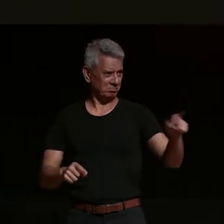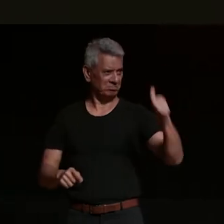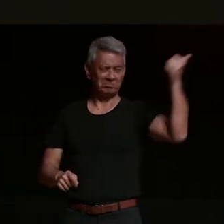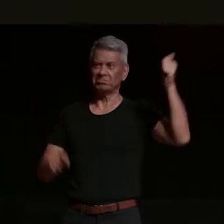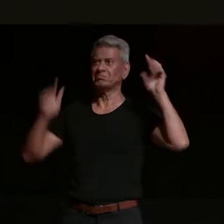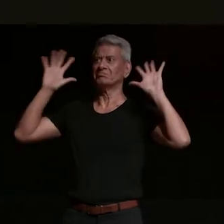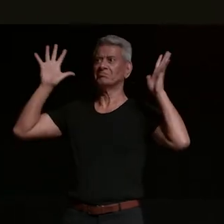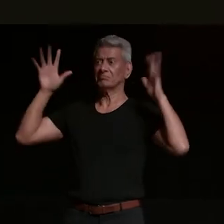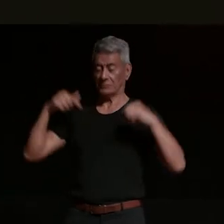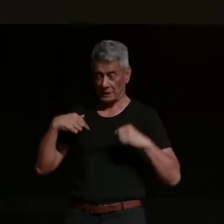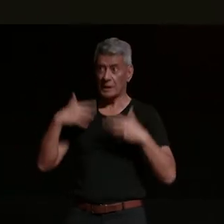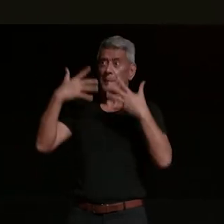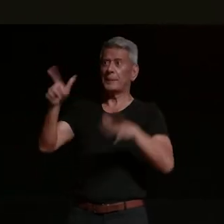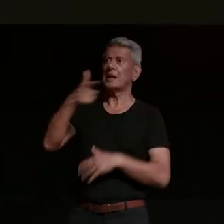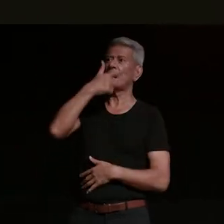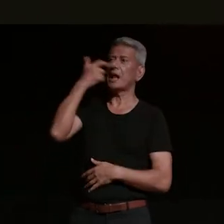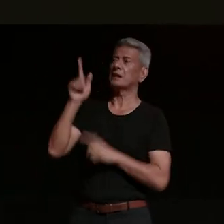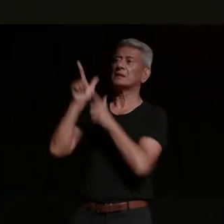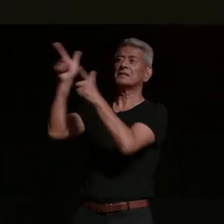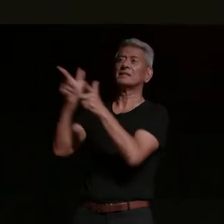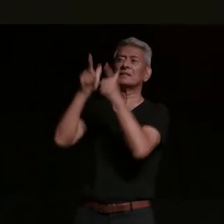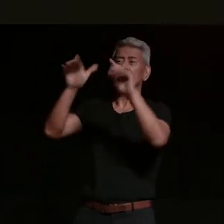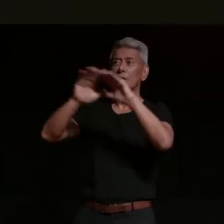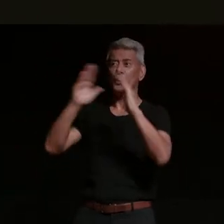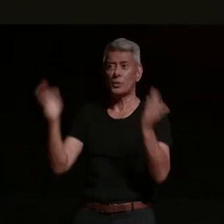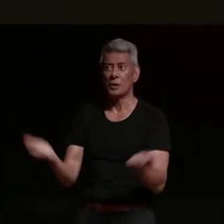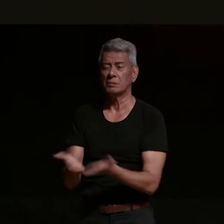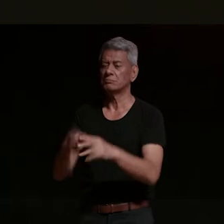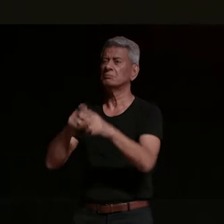have the privilege of going all over the world and riding in different events and i took a group of